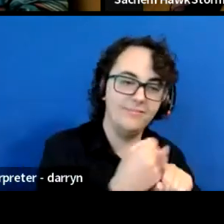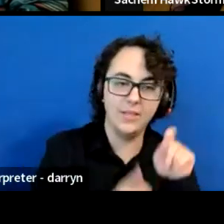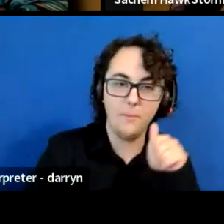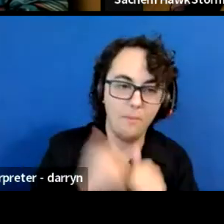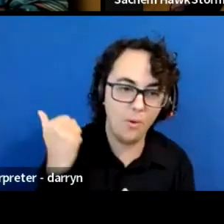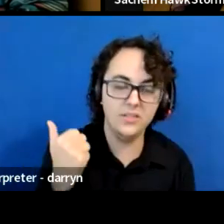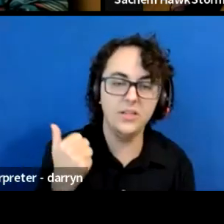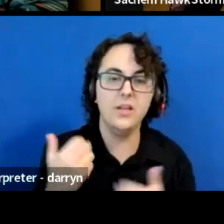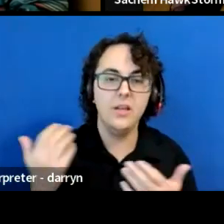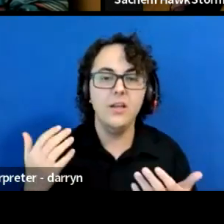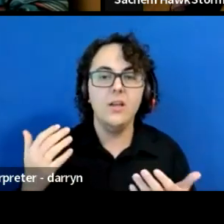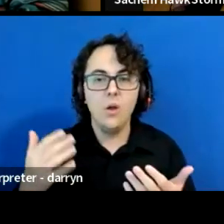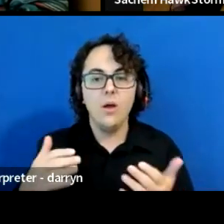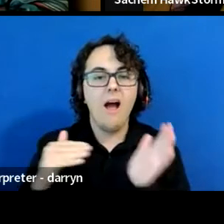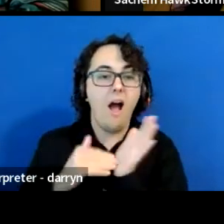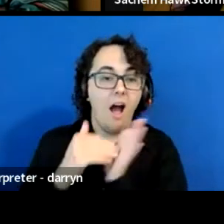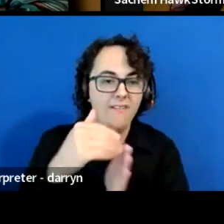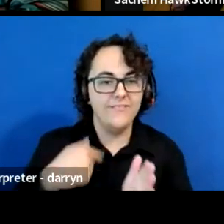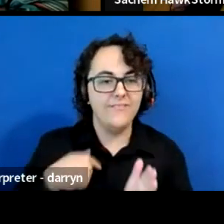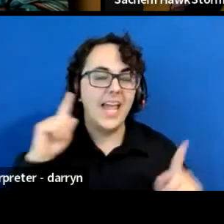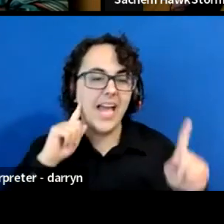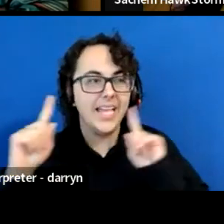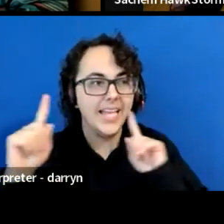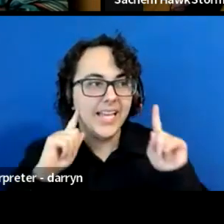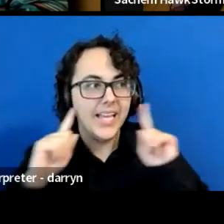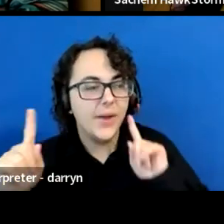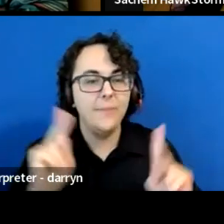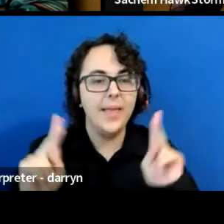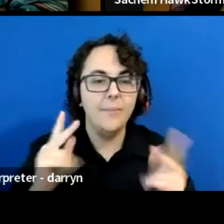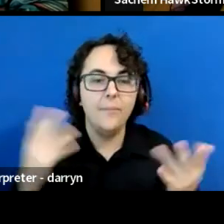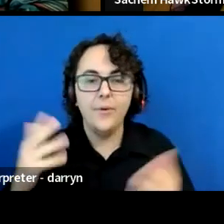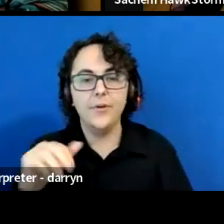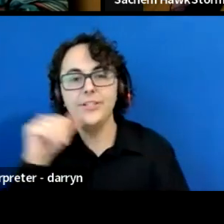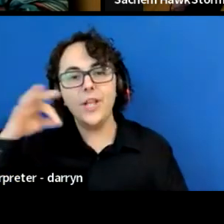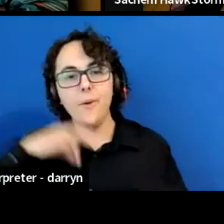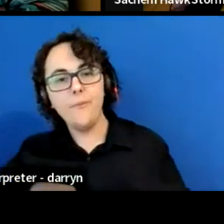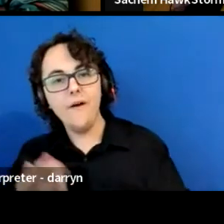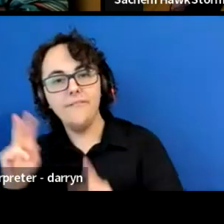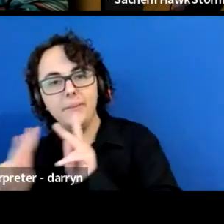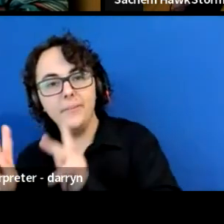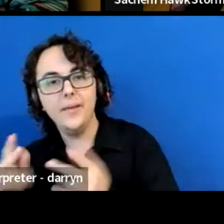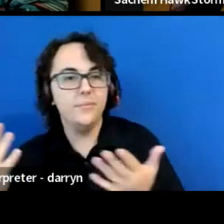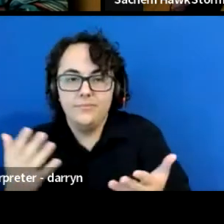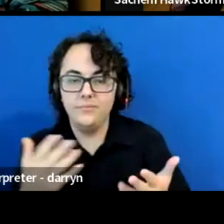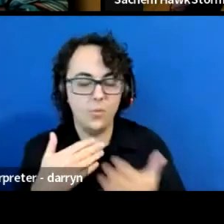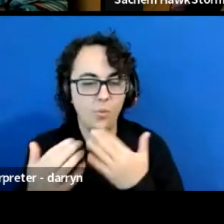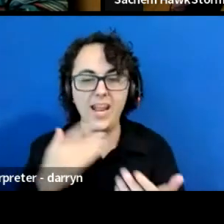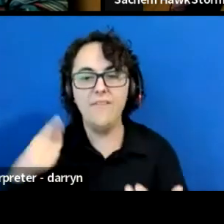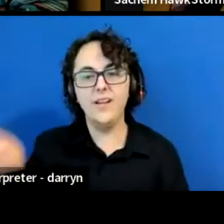we'll all hear other people like, nonprofit people or whatever, talk about, their job or their role